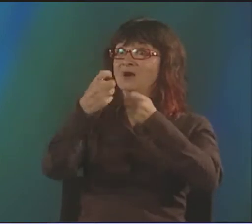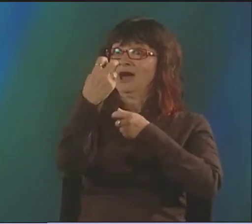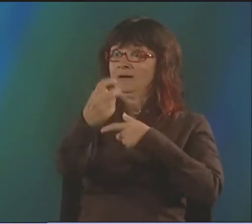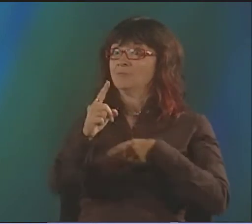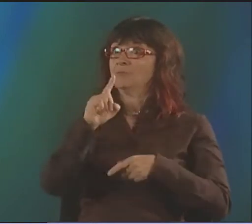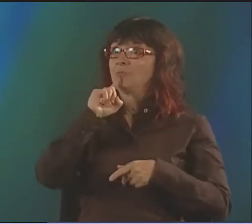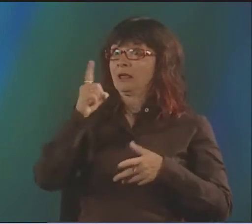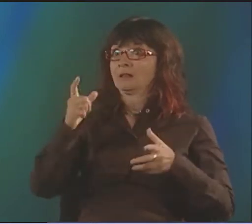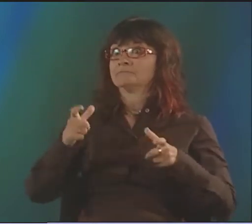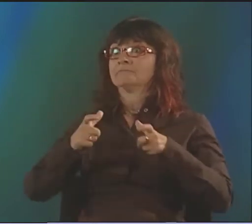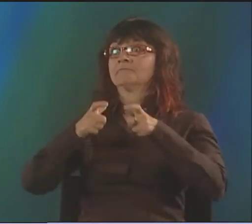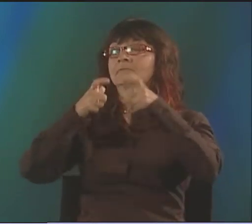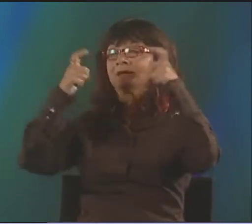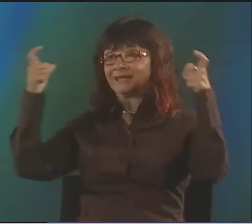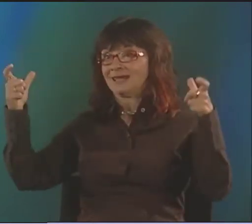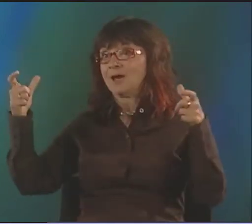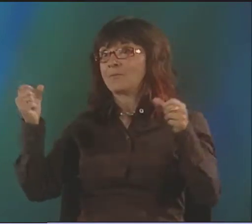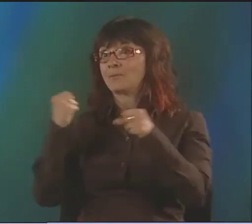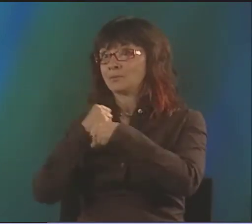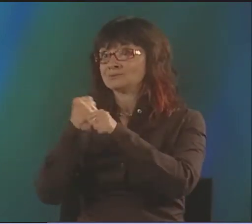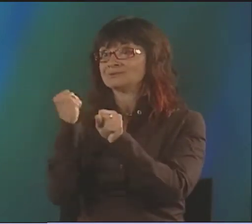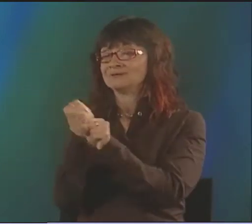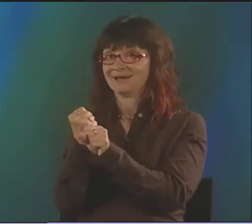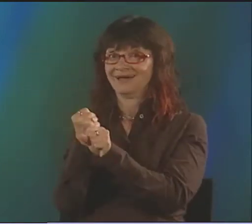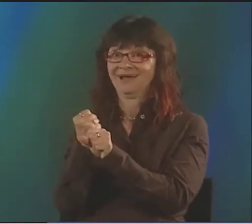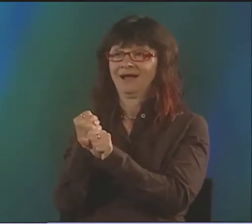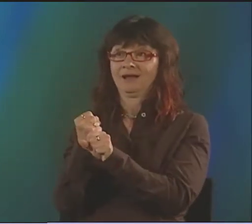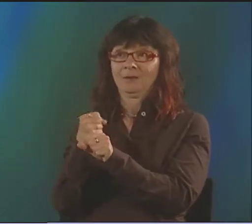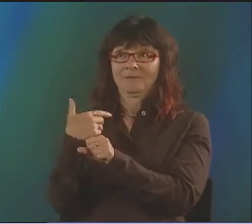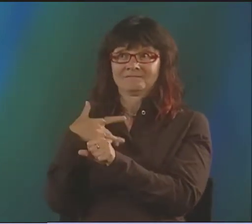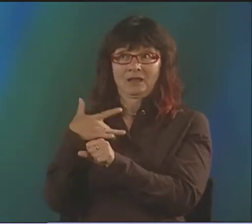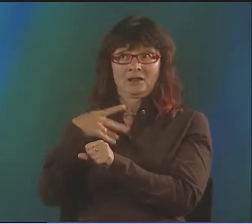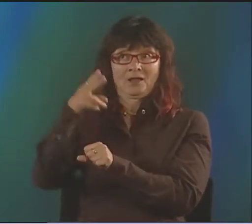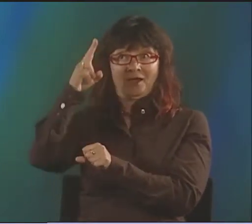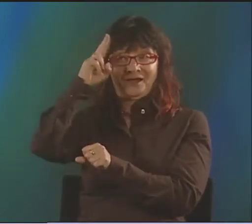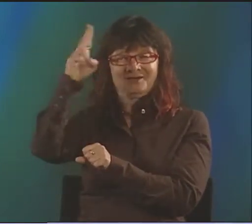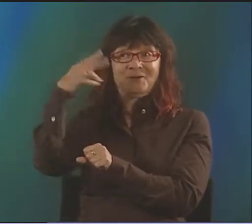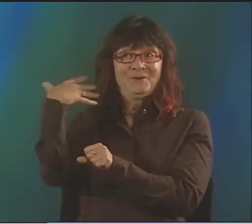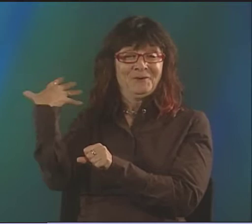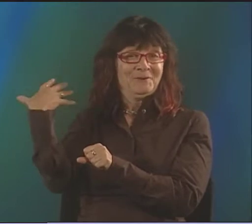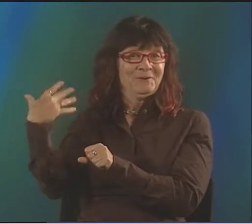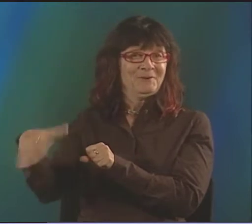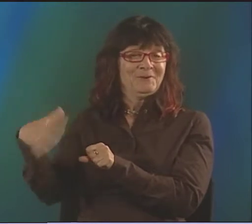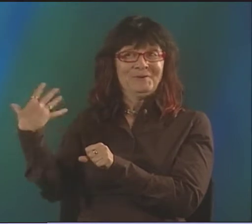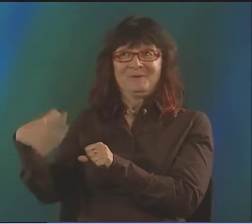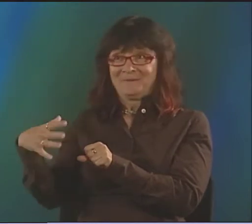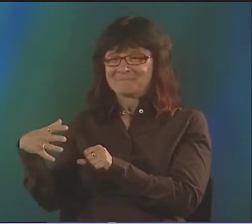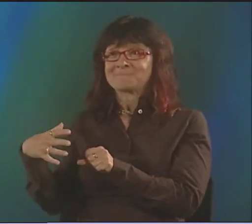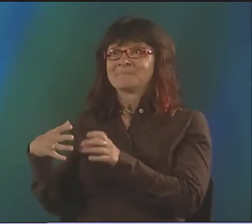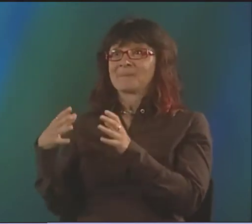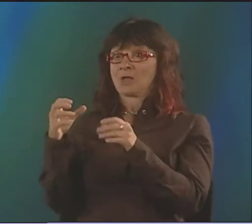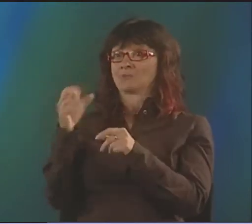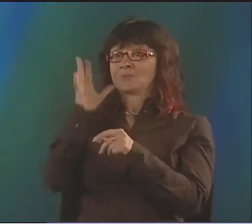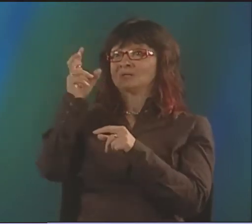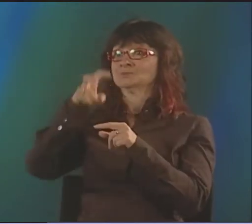IT'S GOING TO BE FILMED. I'LL HAVE COSTUMES. I HAVE A DIRECTOR. IT'S A HUGE PRODUCTION, REALLY.